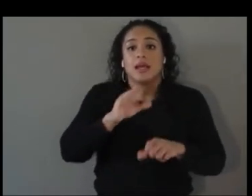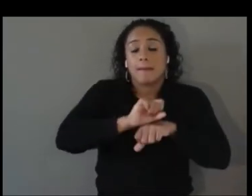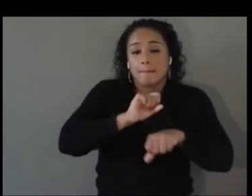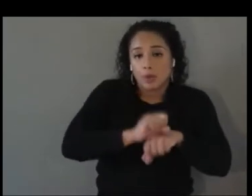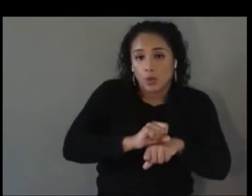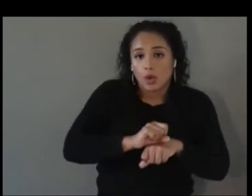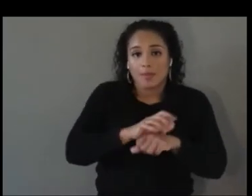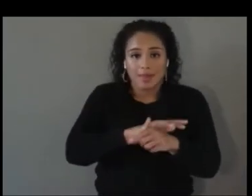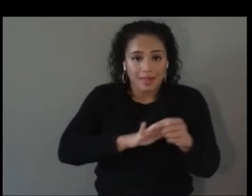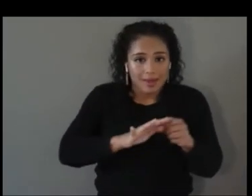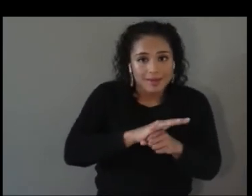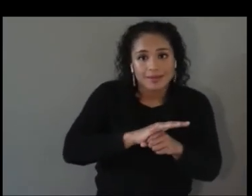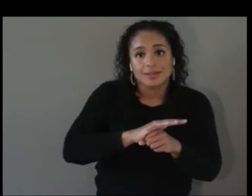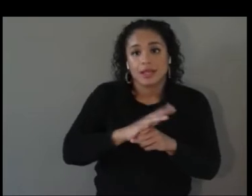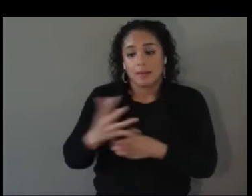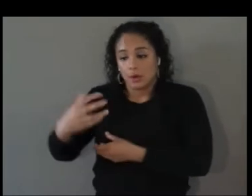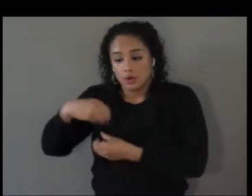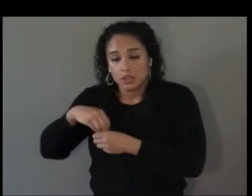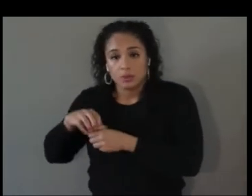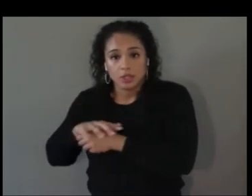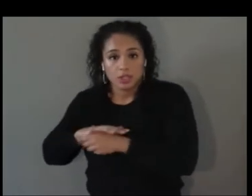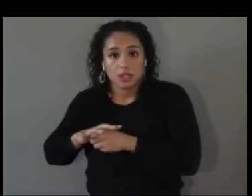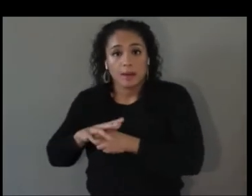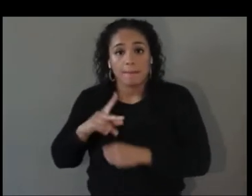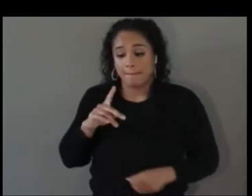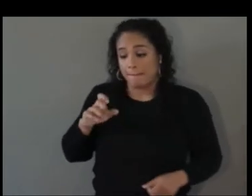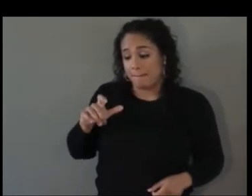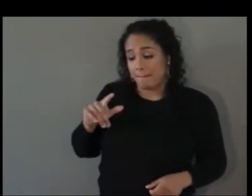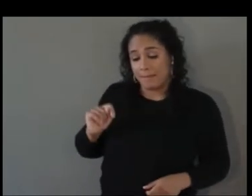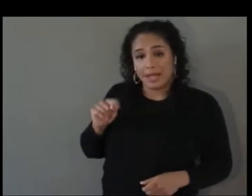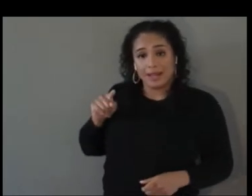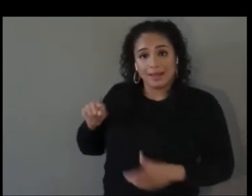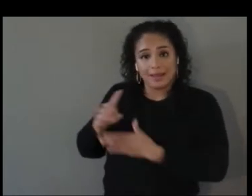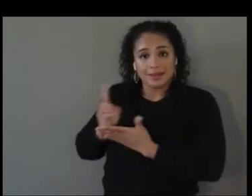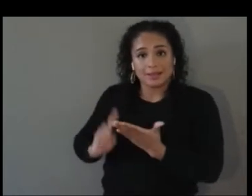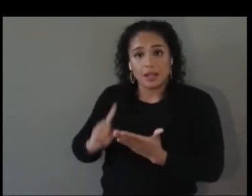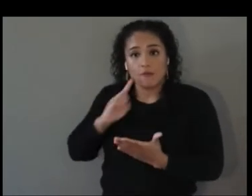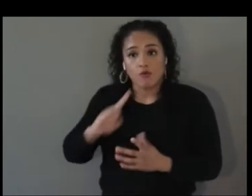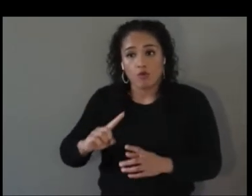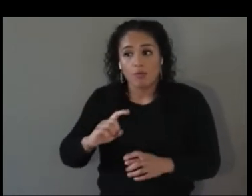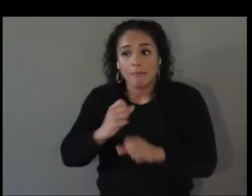to make sure people with disabilities are a part of that. That apprenticeship program,